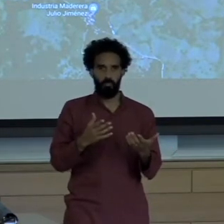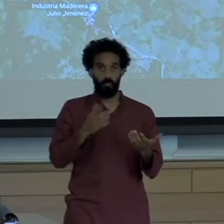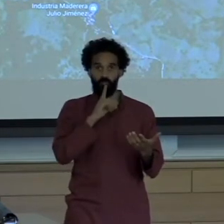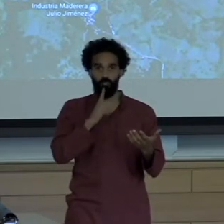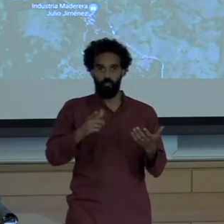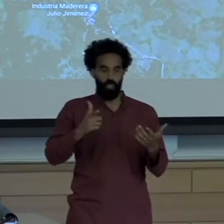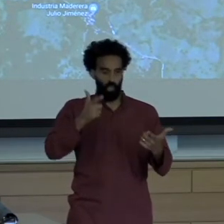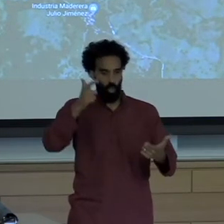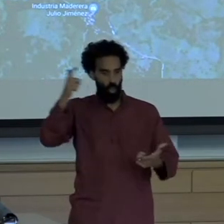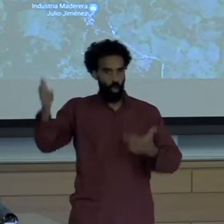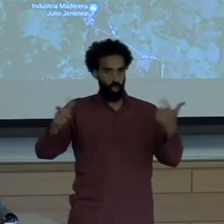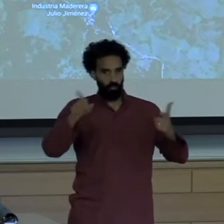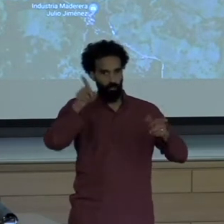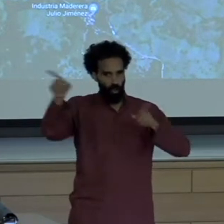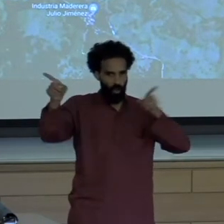roads are bad and that